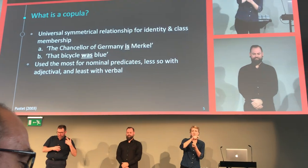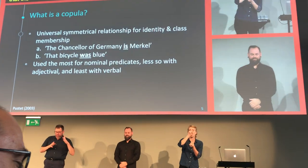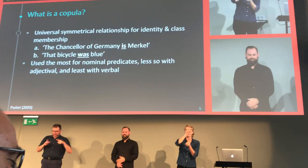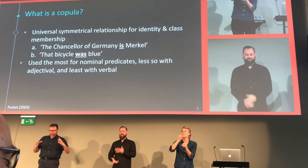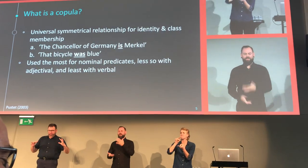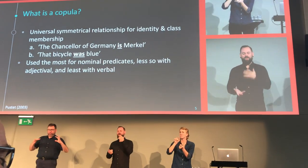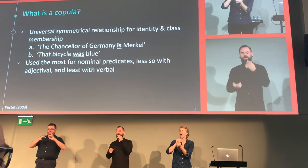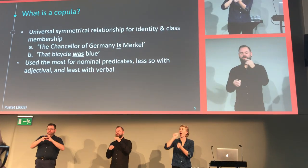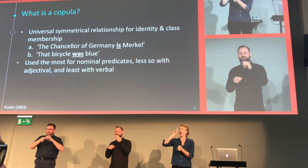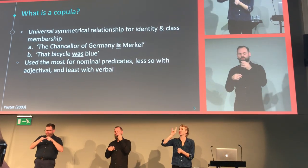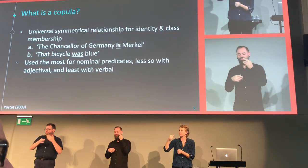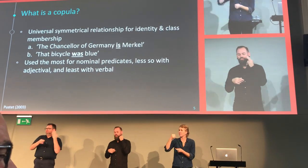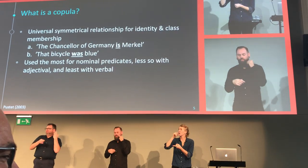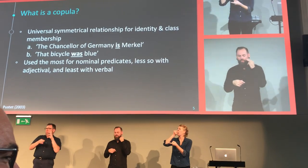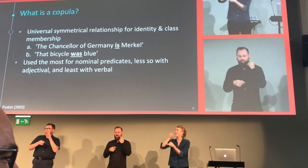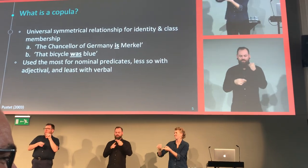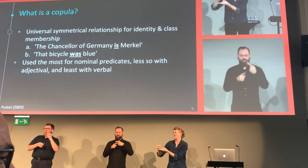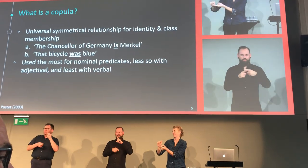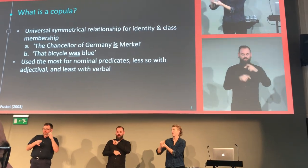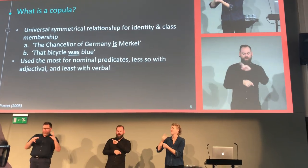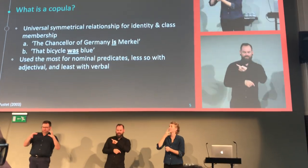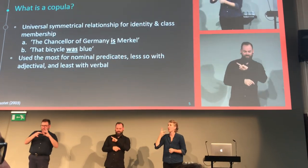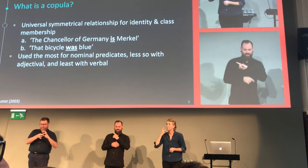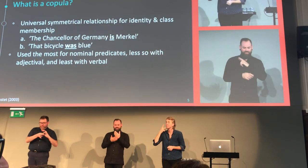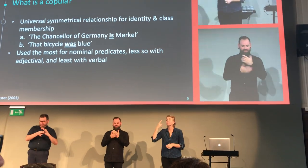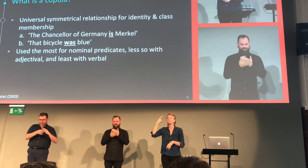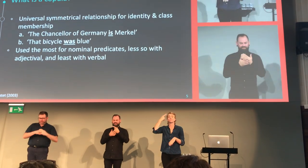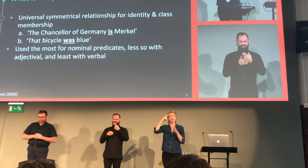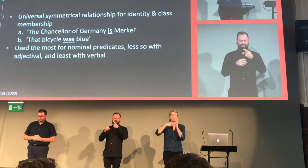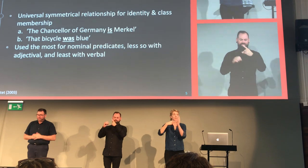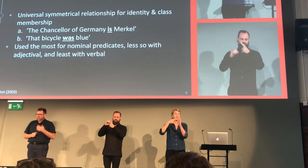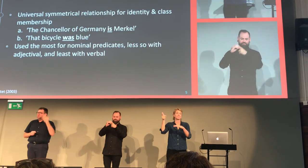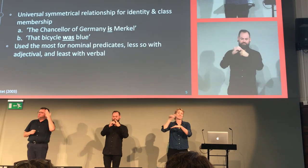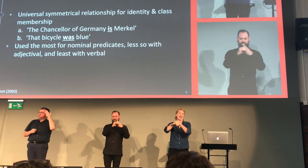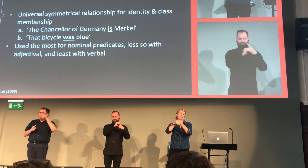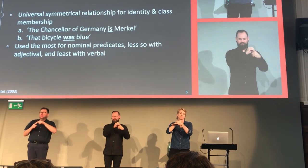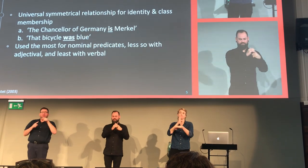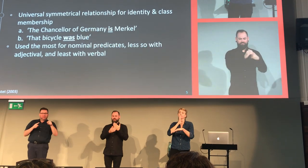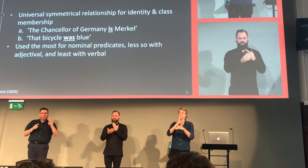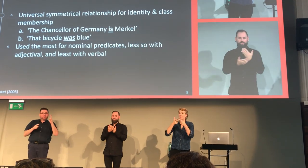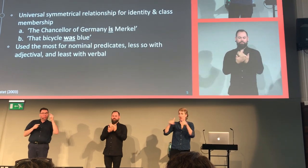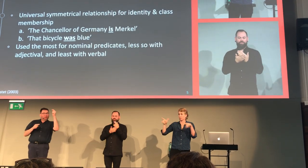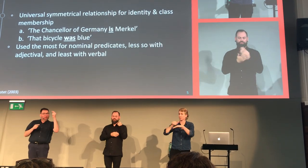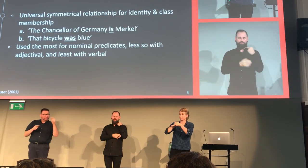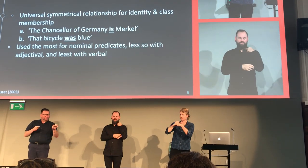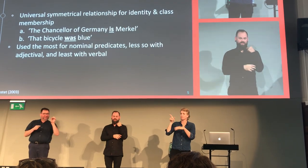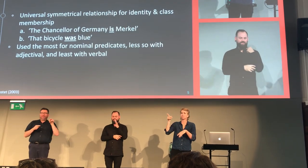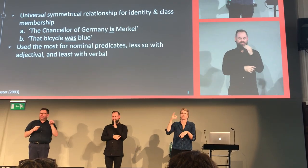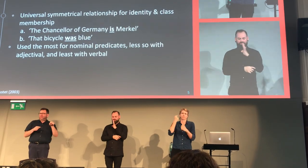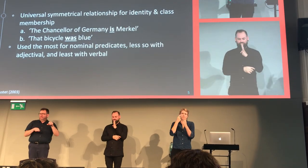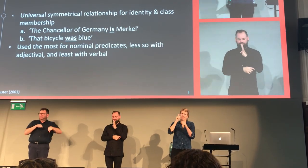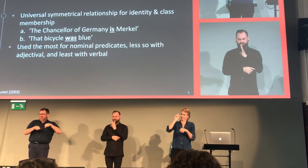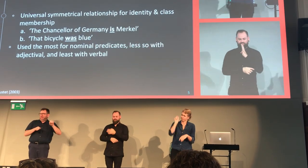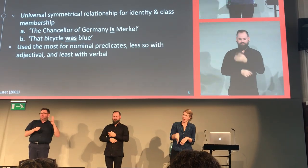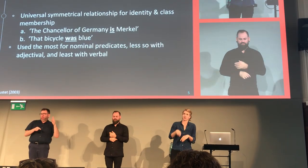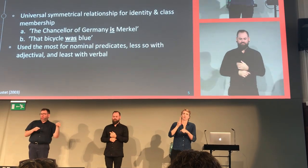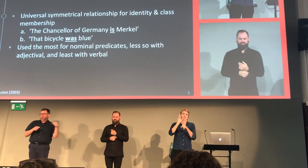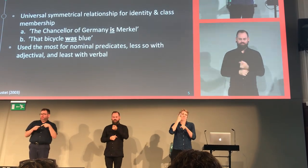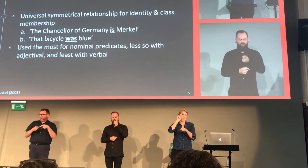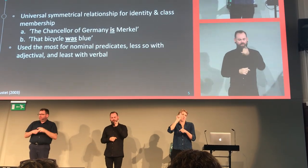These are mostly with nouns, less so with adjectives, and the least was verbs. And of course, copulas in spoken English.